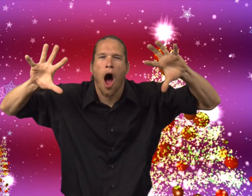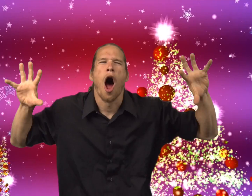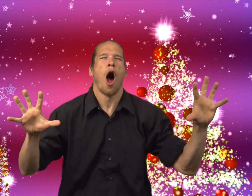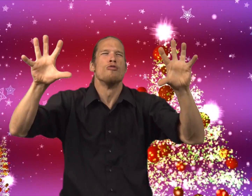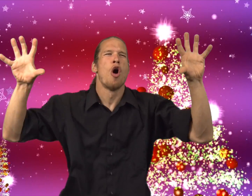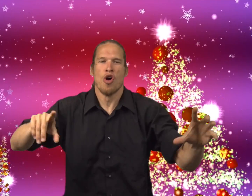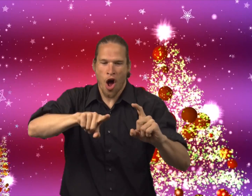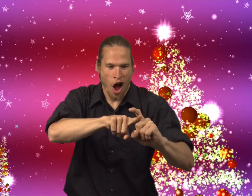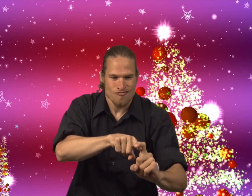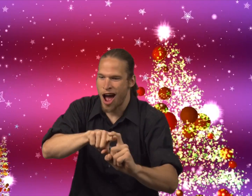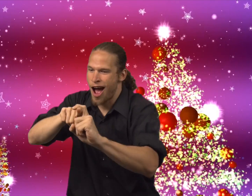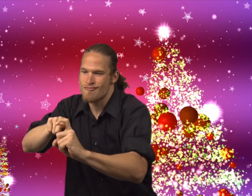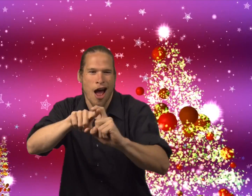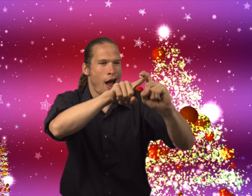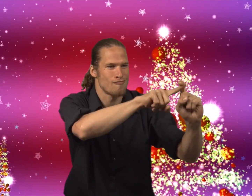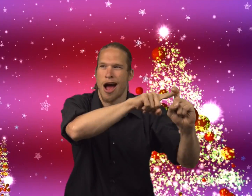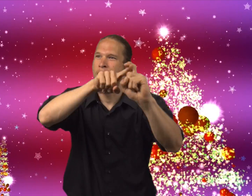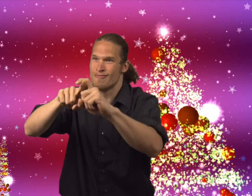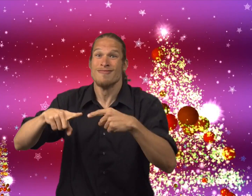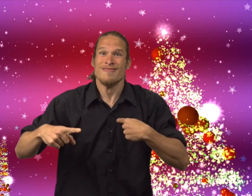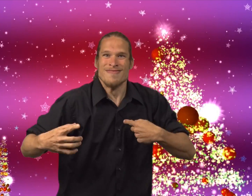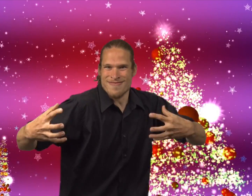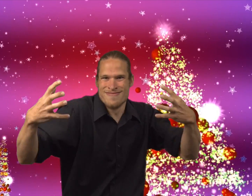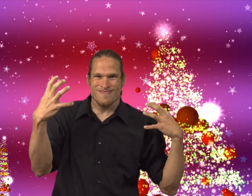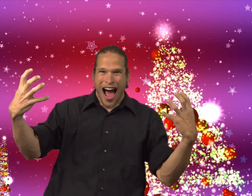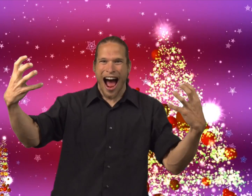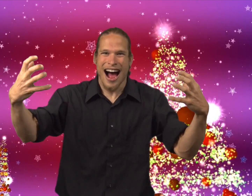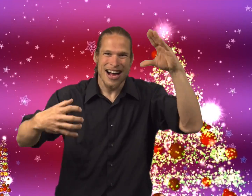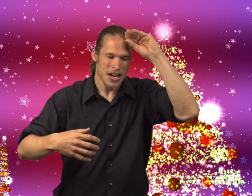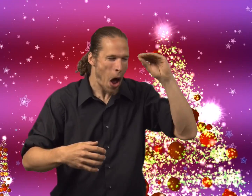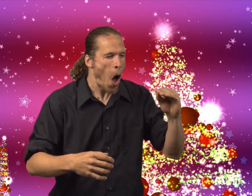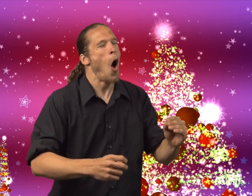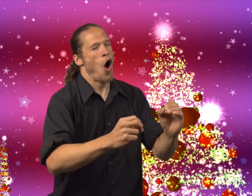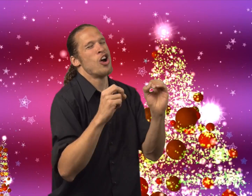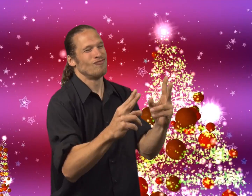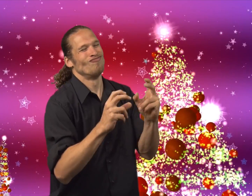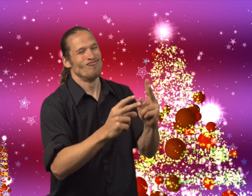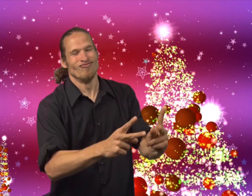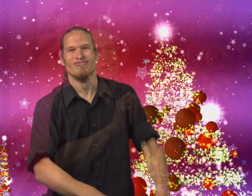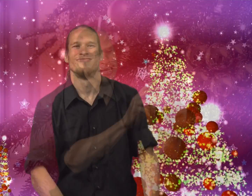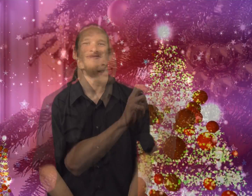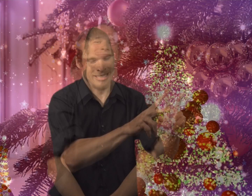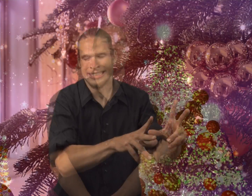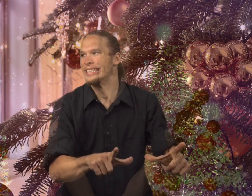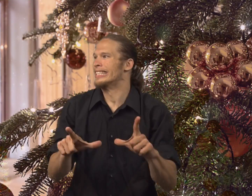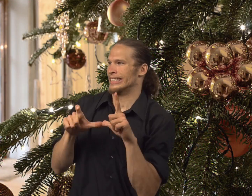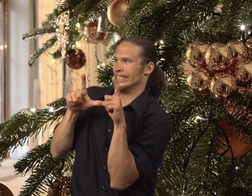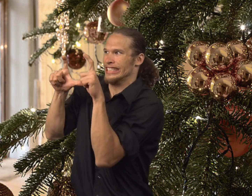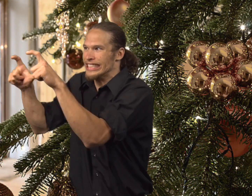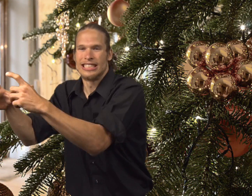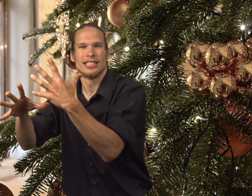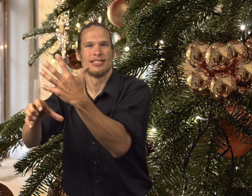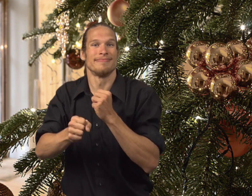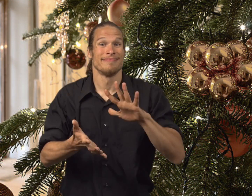we need to decorate a Christmas tree and hang ornaments on it. Let's do that." And the boy said, "Okay, okay."